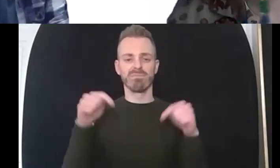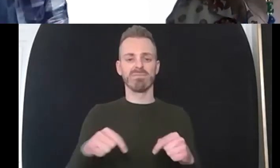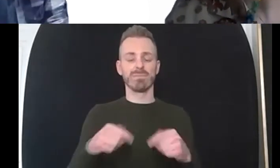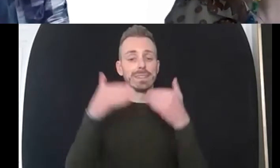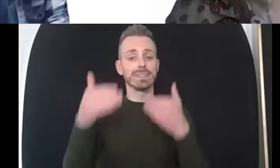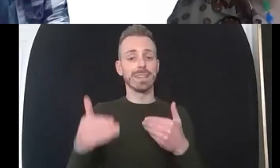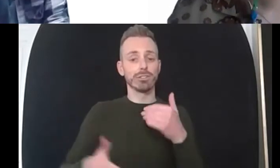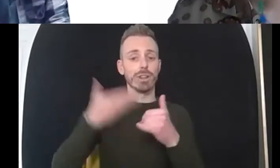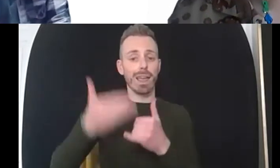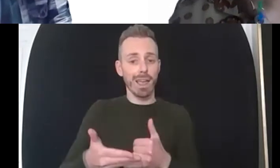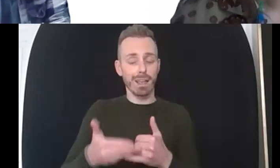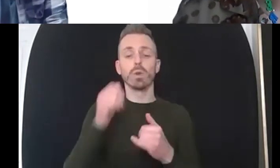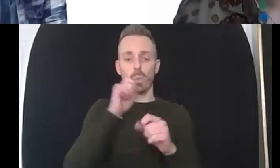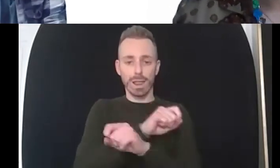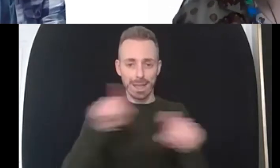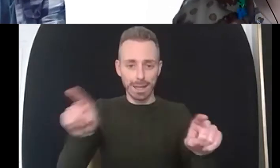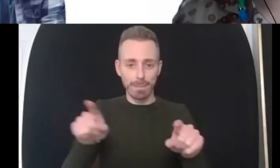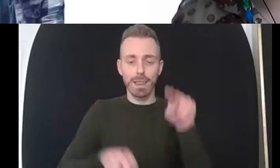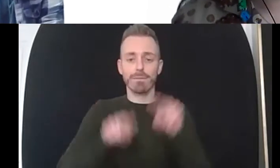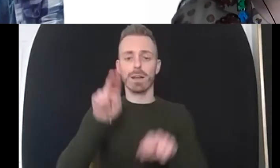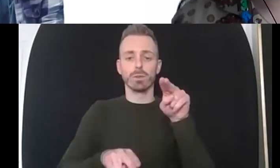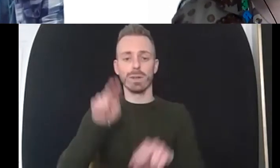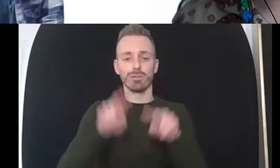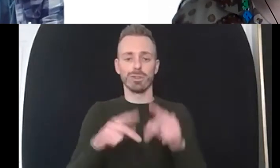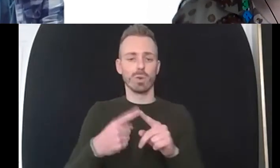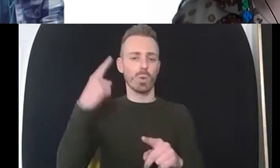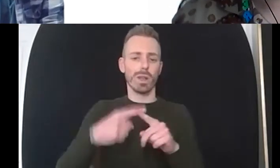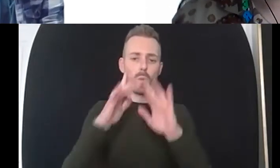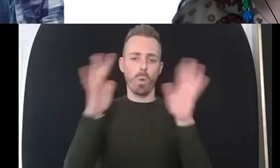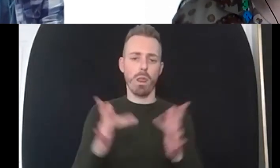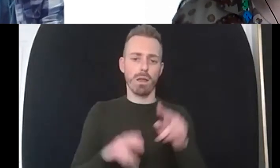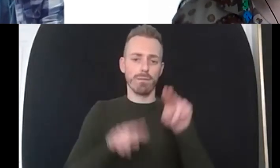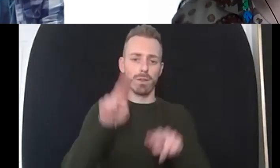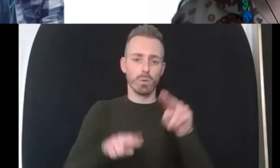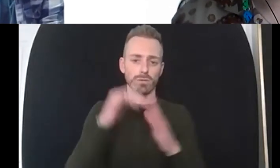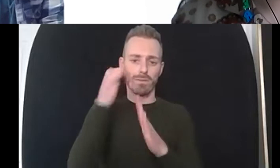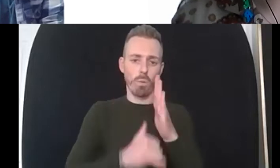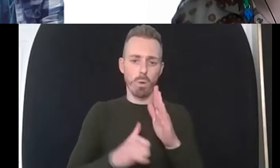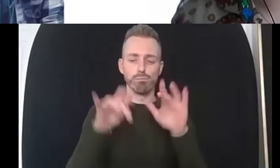evaluations it'll be a very very quick online evaluation form and i would please please please